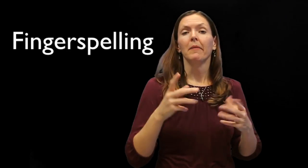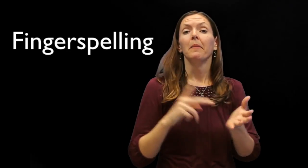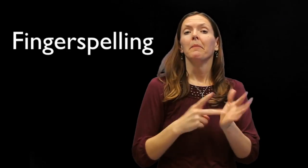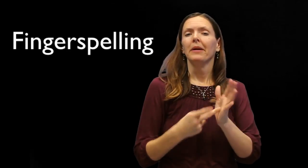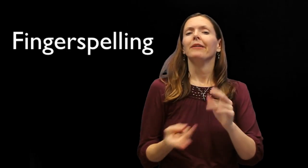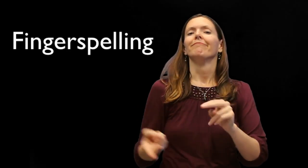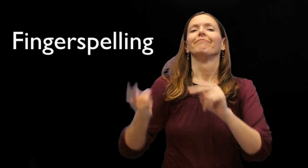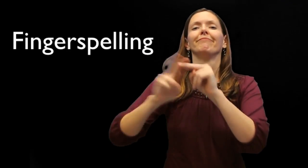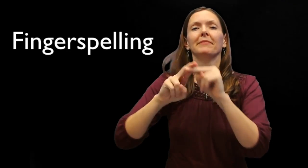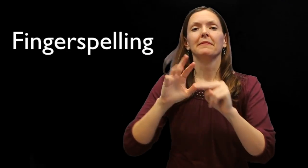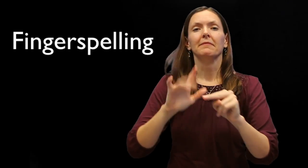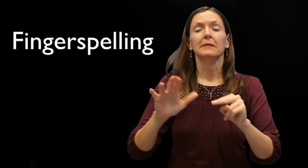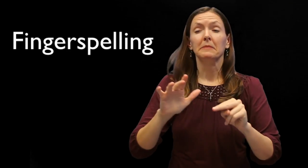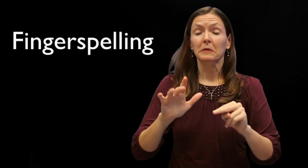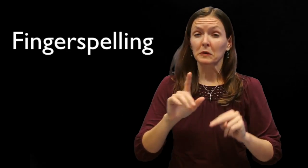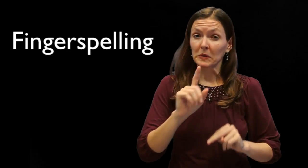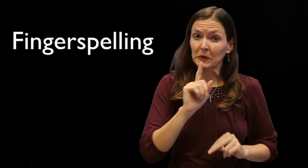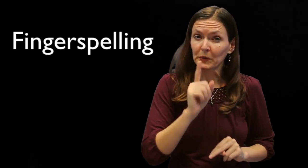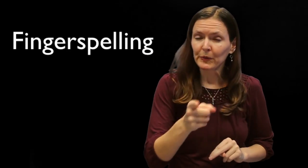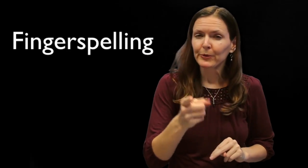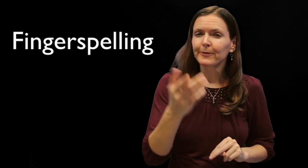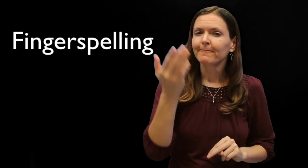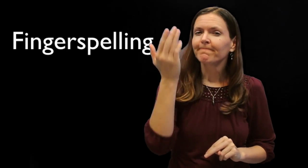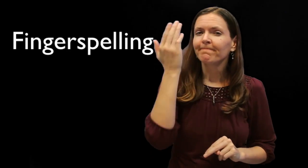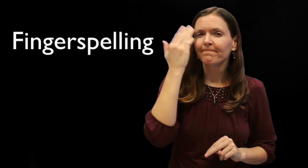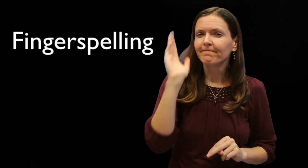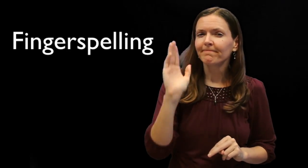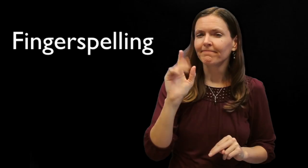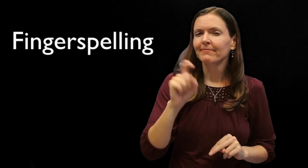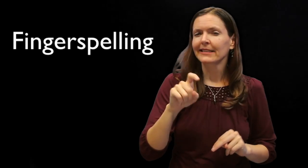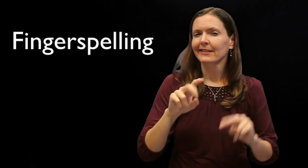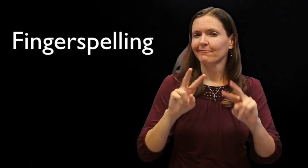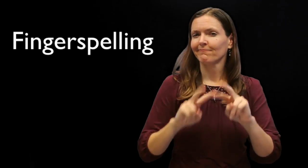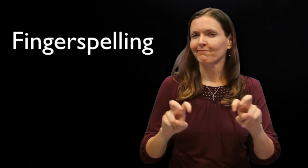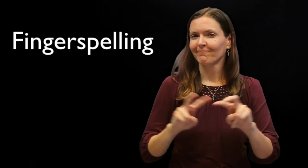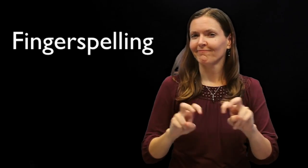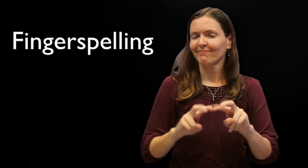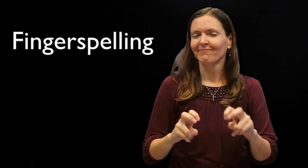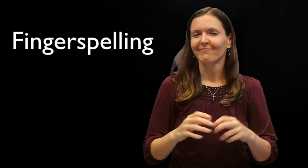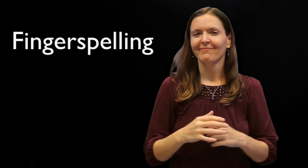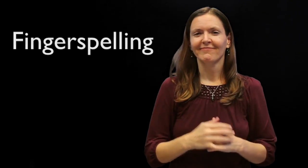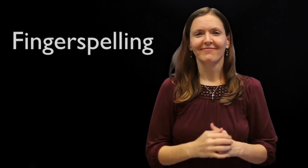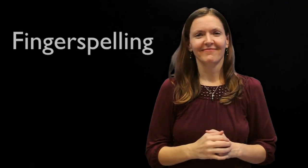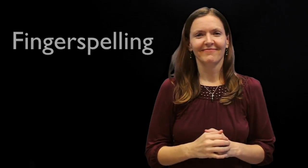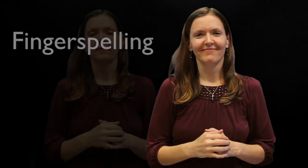So some people argue that ASL in academic settings have a marked increase in fingerspelling. Is this true? We do not know. This will require an investigation.